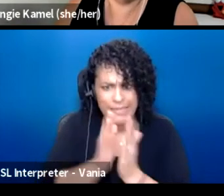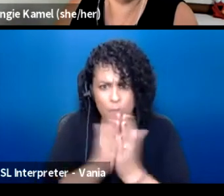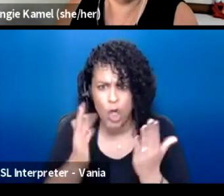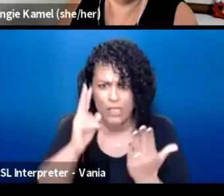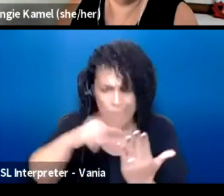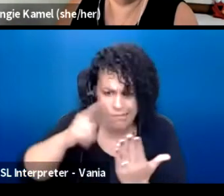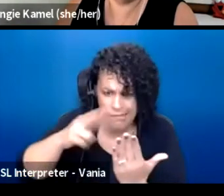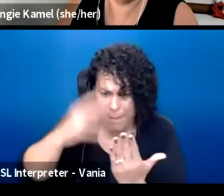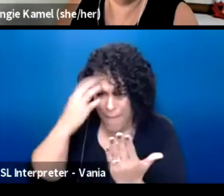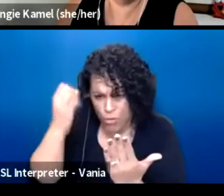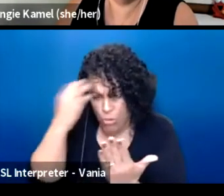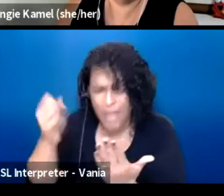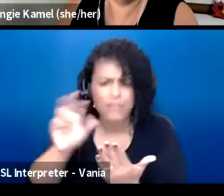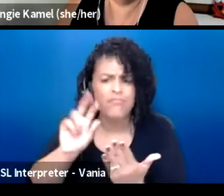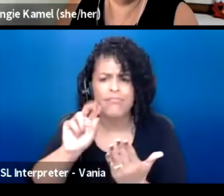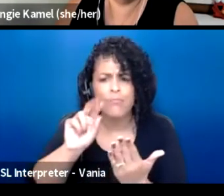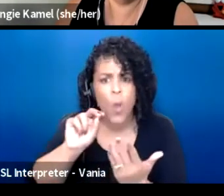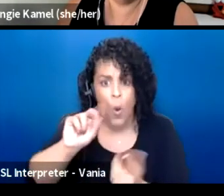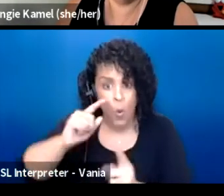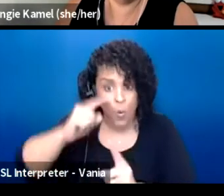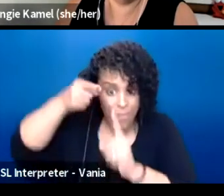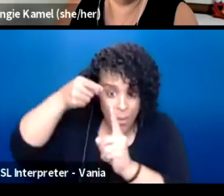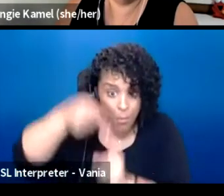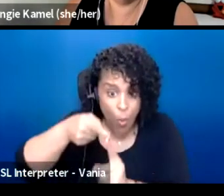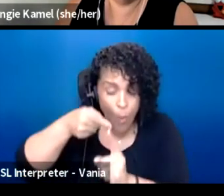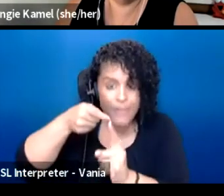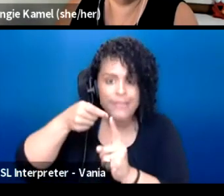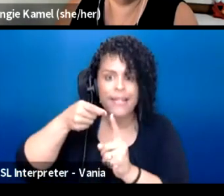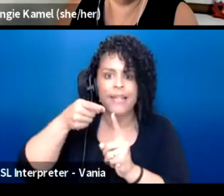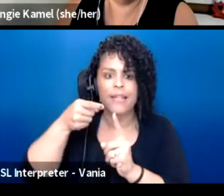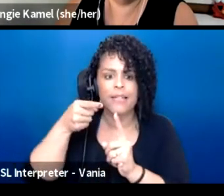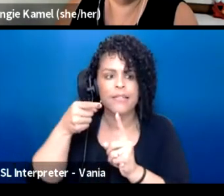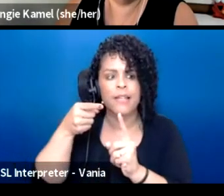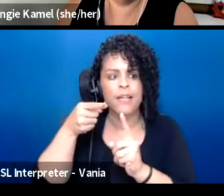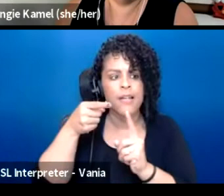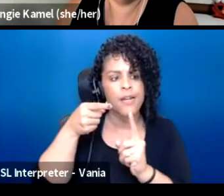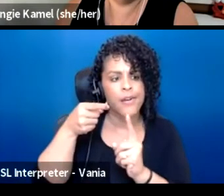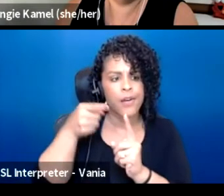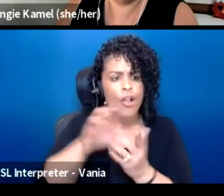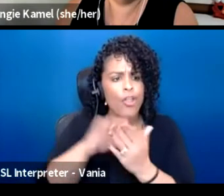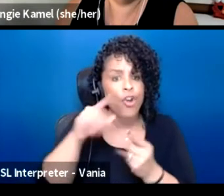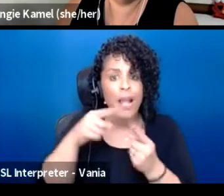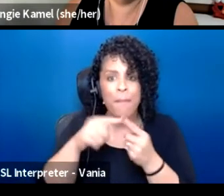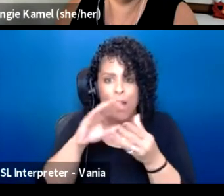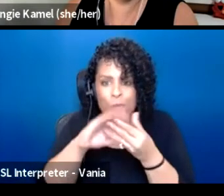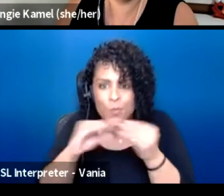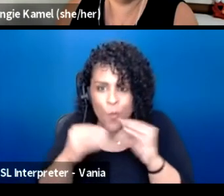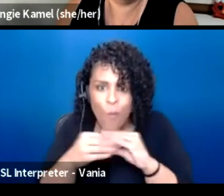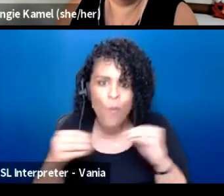It really comes down to learning about stories and learning about experiences.